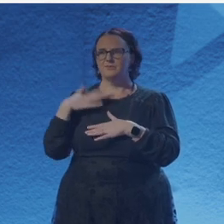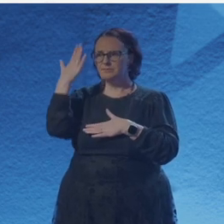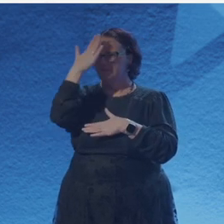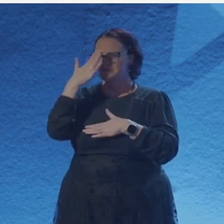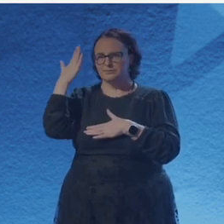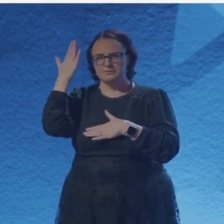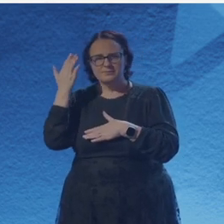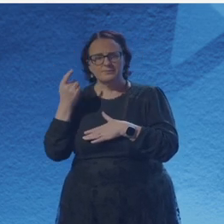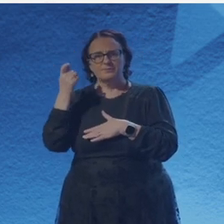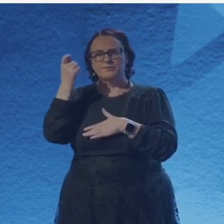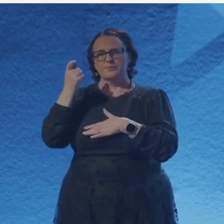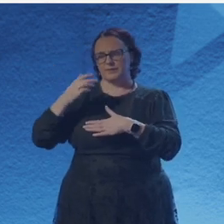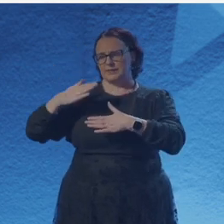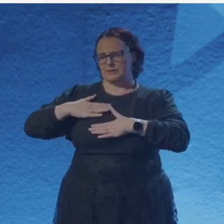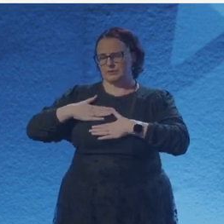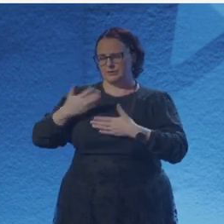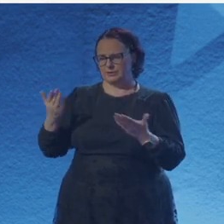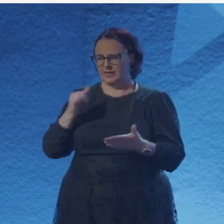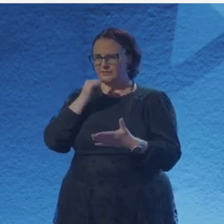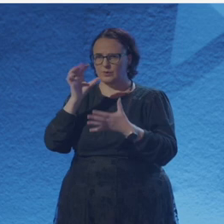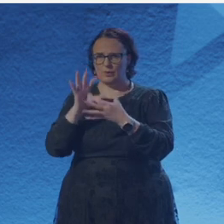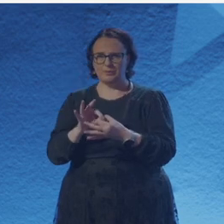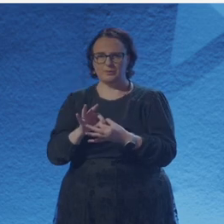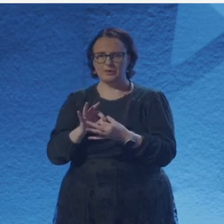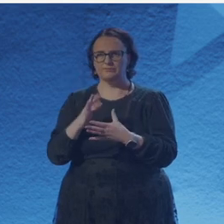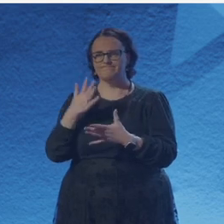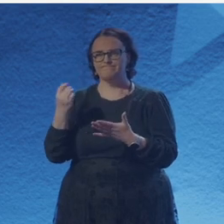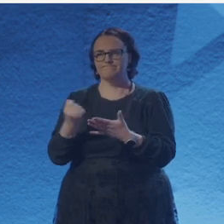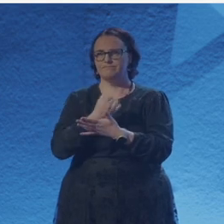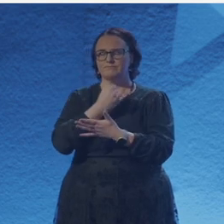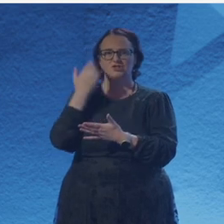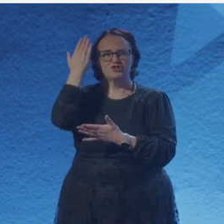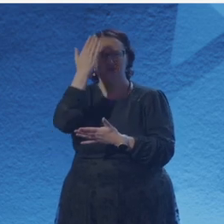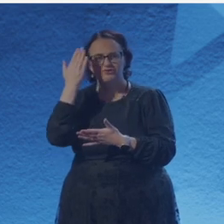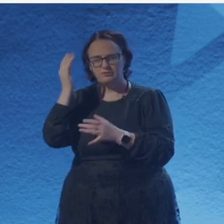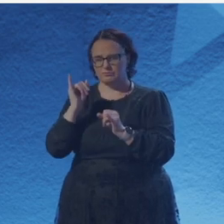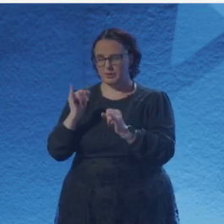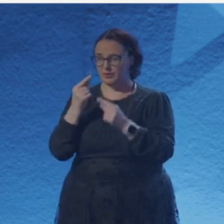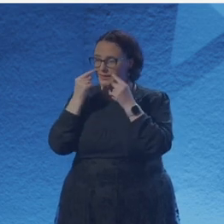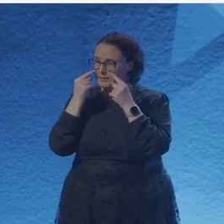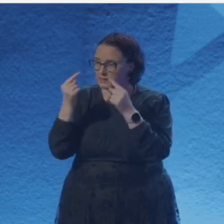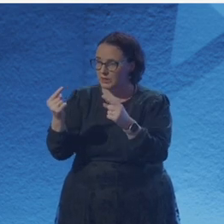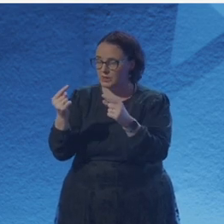I've been dreaming lately of things without space and the day of sad things, of quiet things.